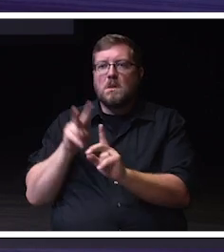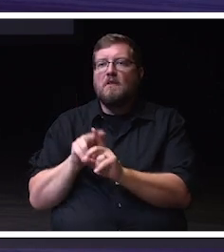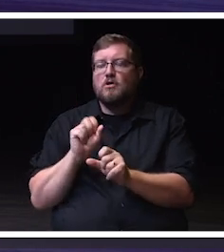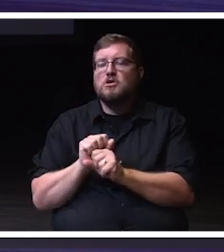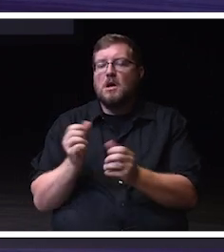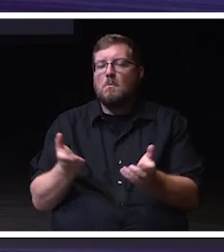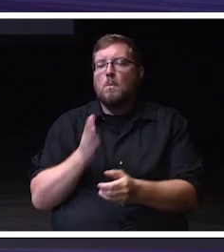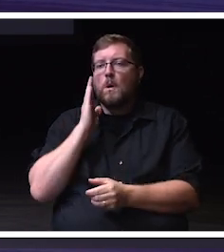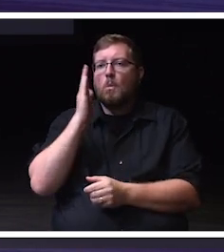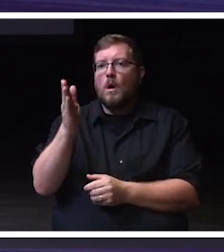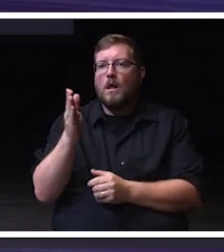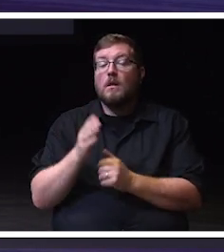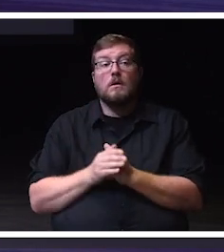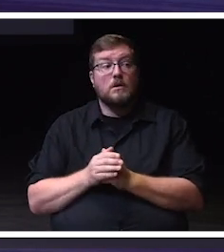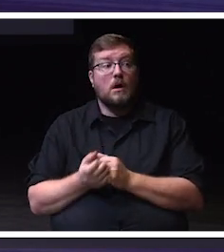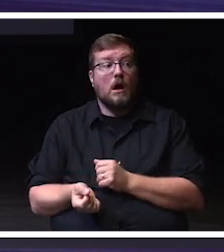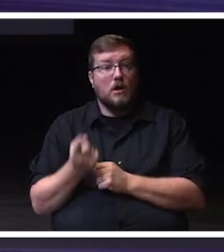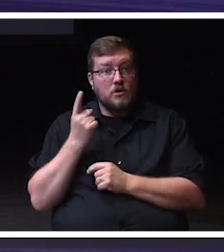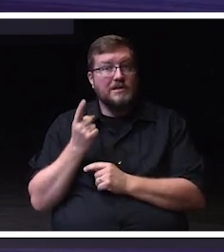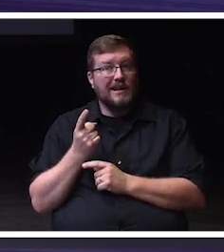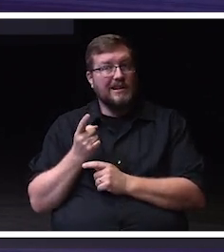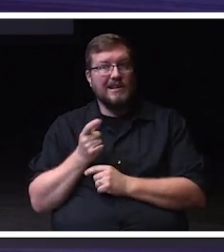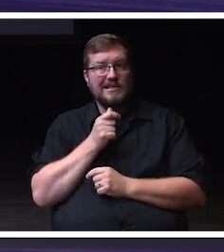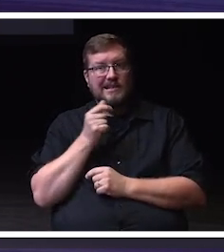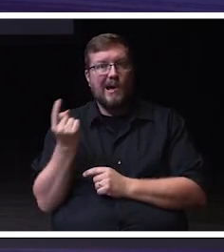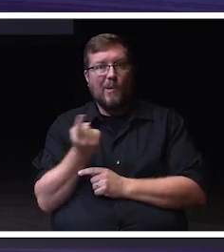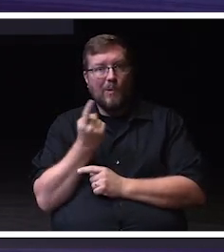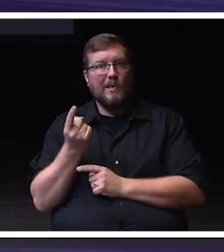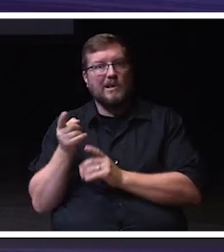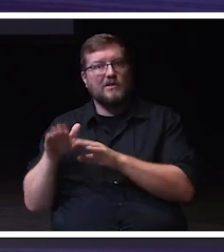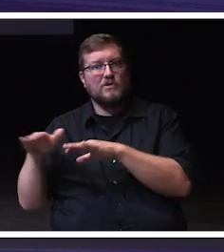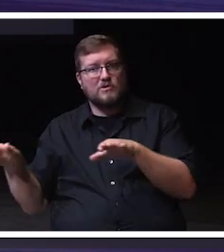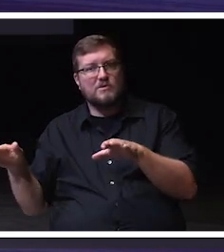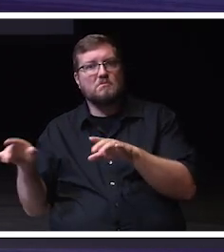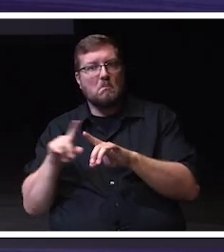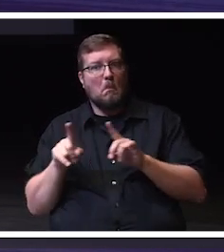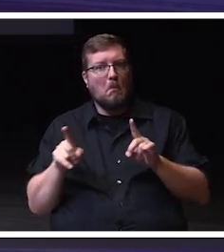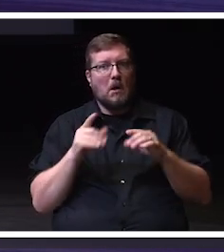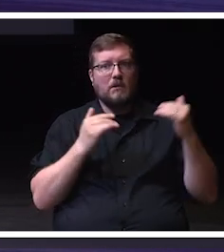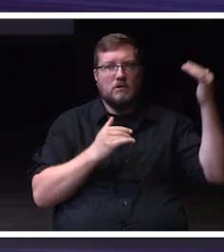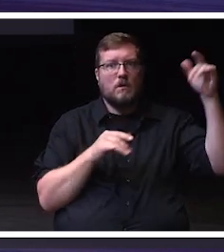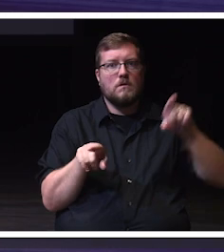So the impact is widespread. Thank you Continuing Education and Graduate Studies. U matter.